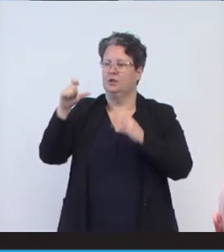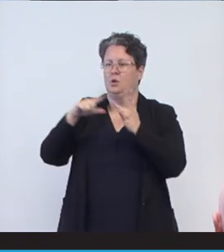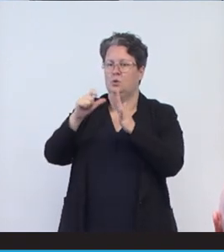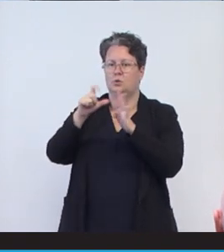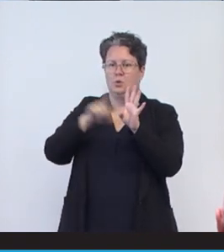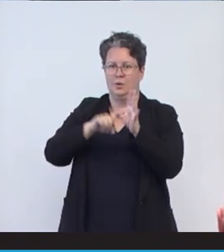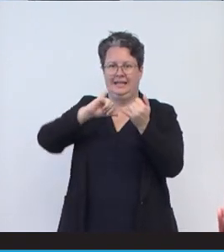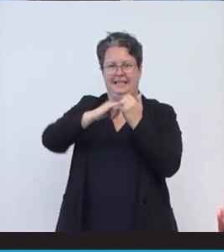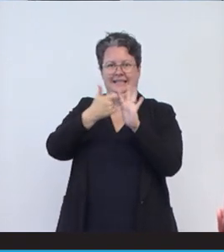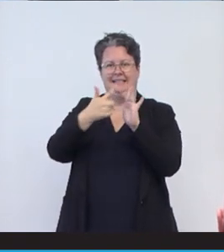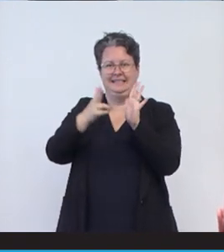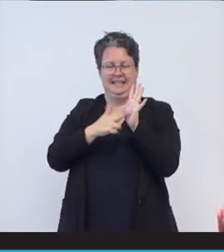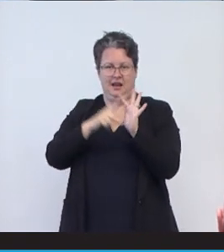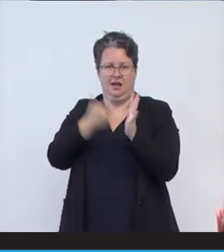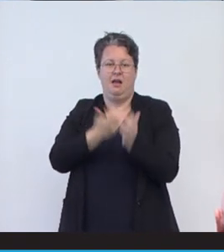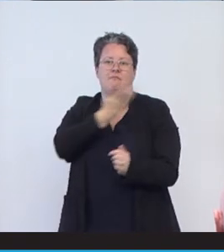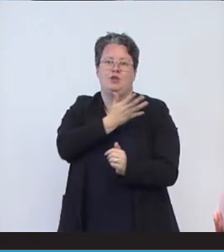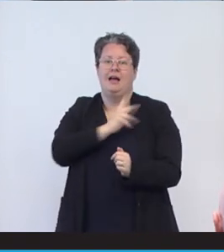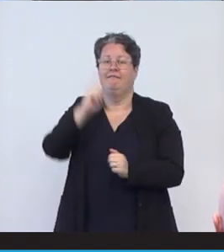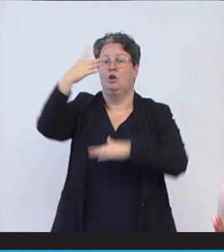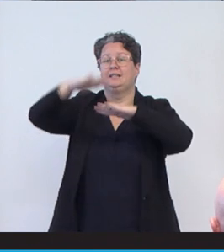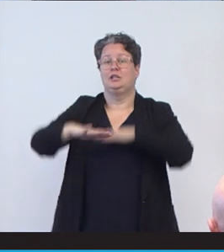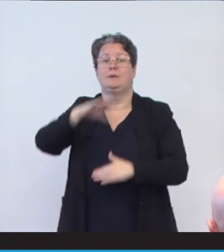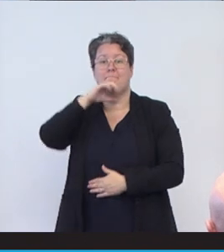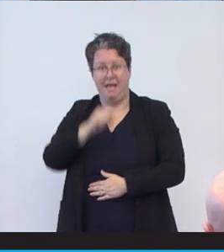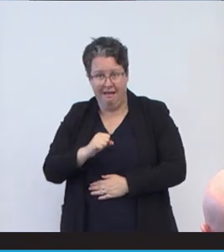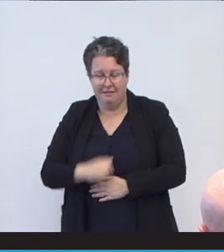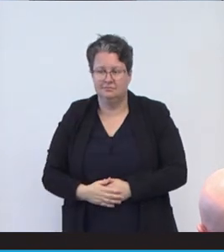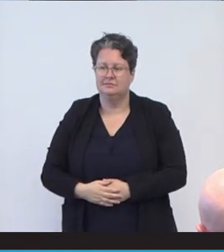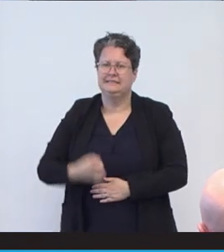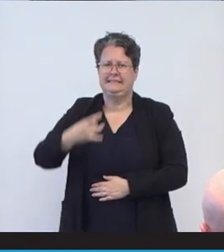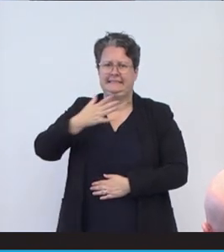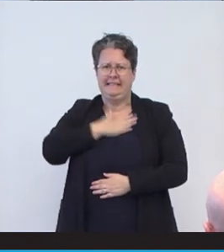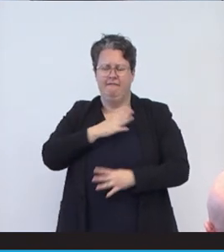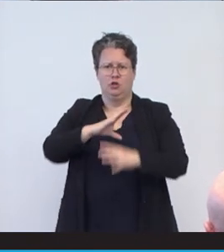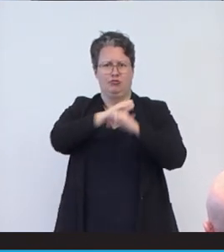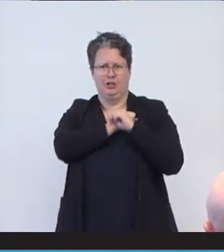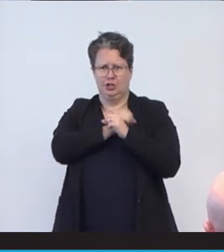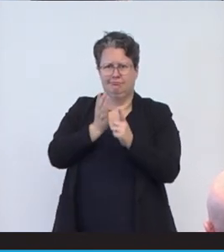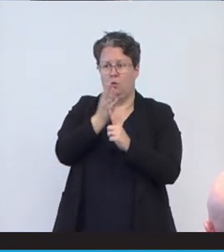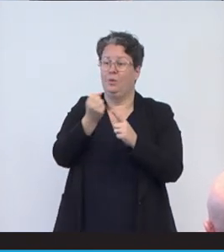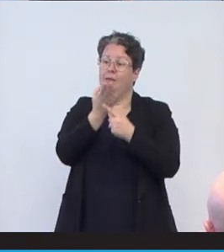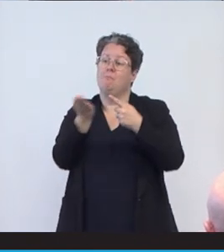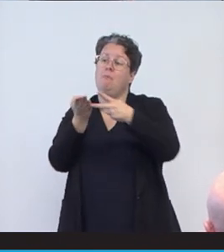who is a proud First Nations man who courageously navigates life with multiple disabilities. He's a